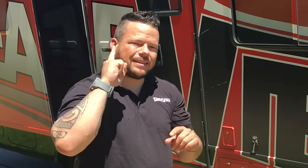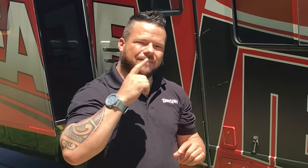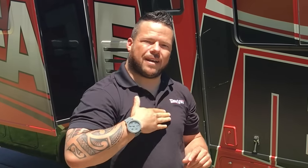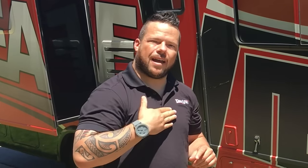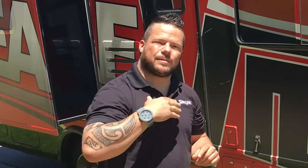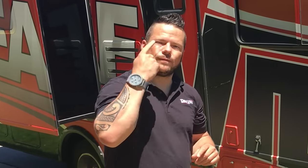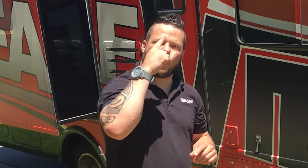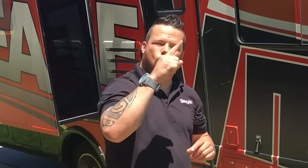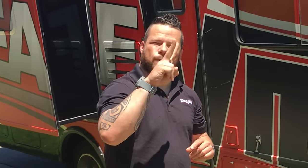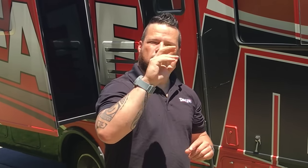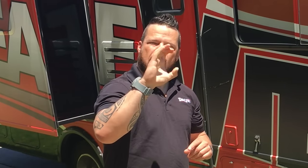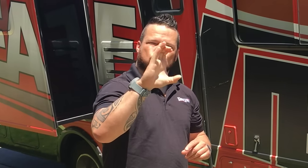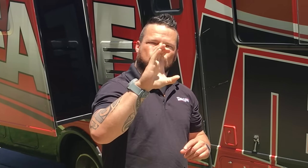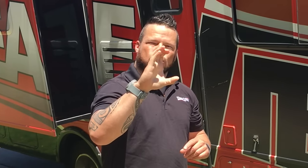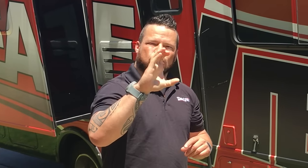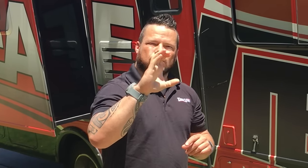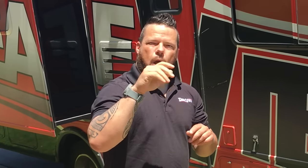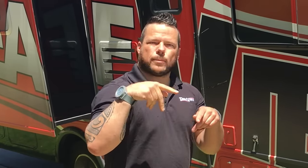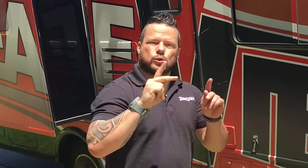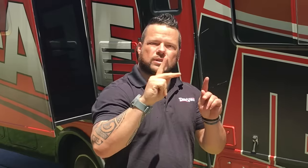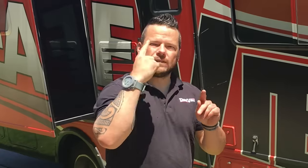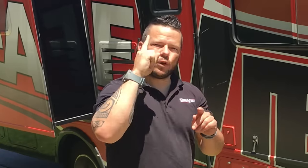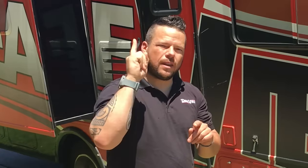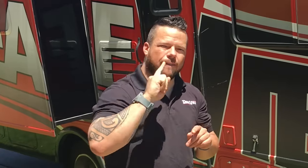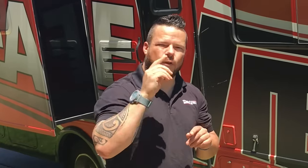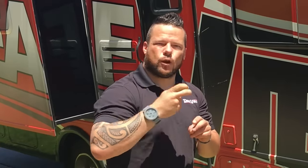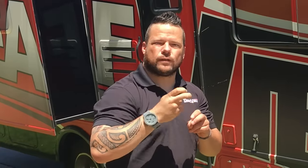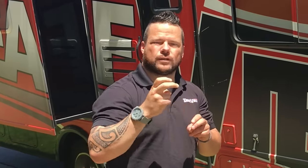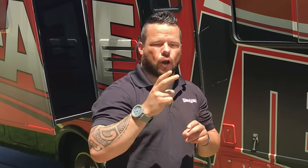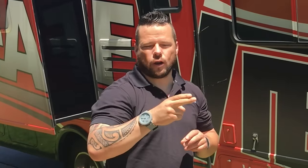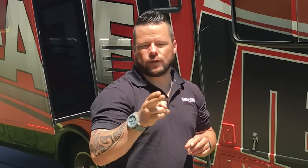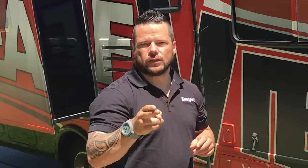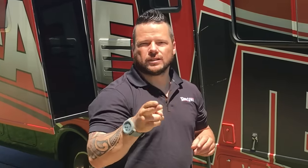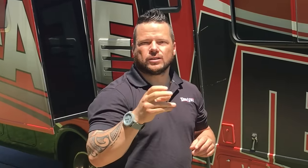The point of DeafVibe is for vocational opportunities for Deaf and hard of hearing.